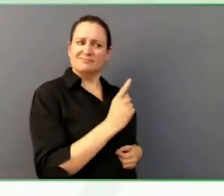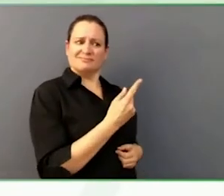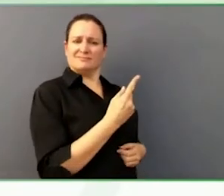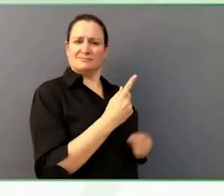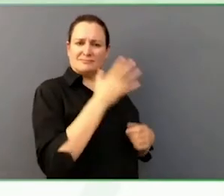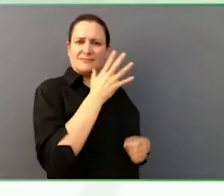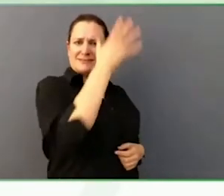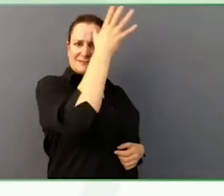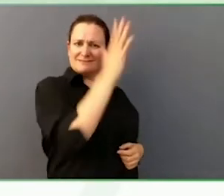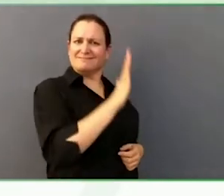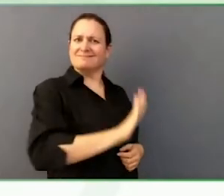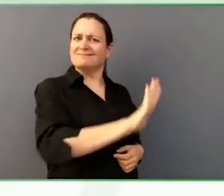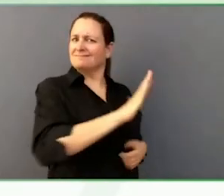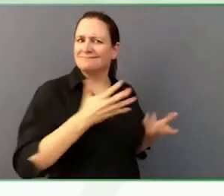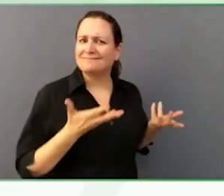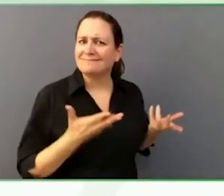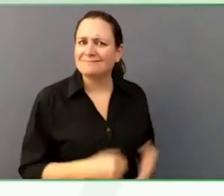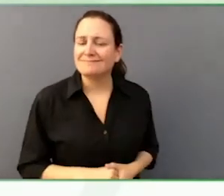he does require 24/7 care.